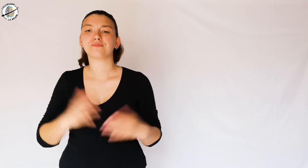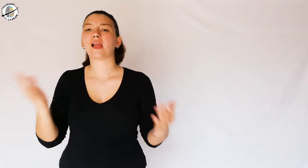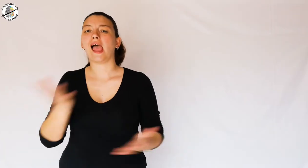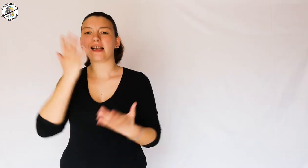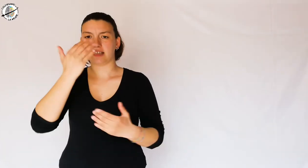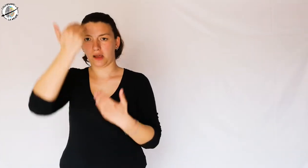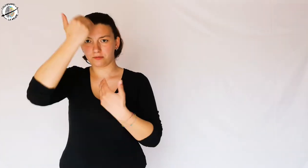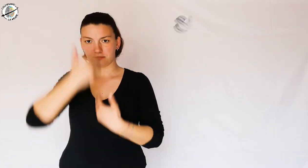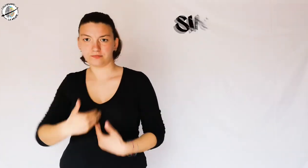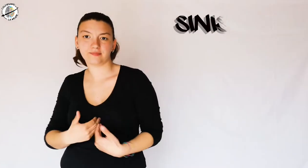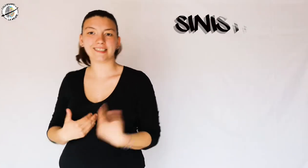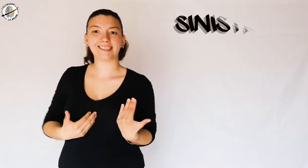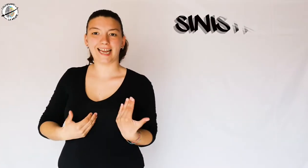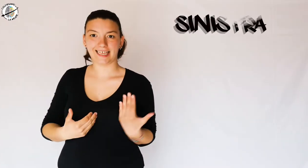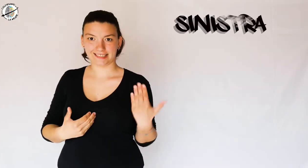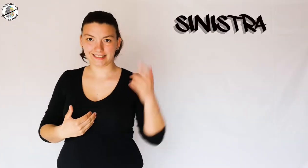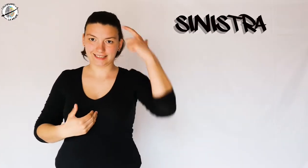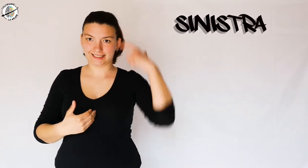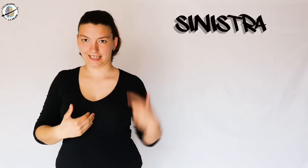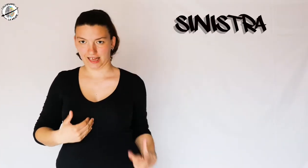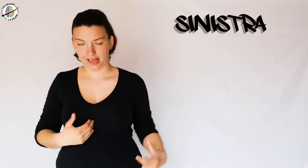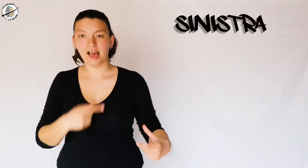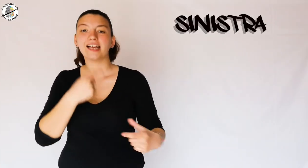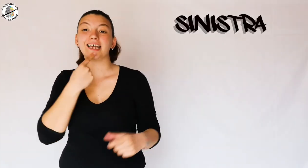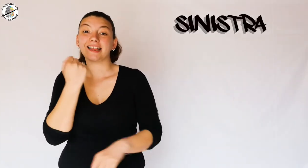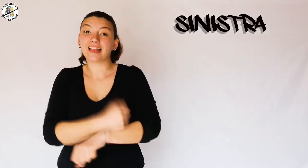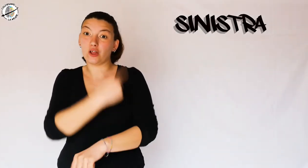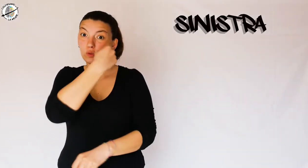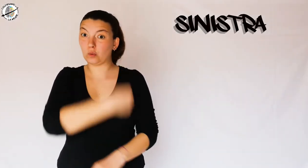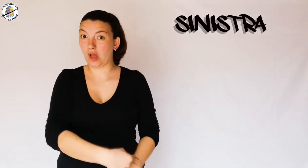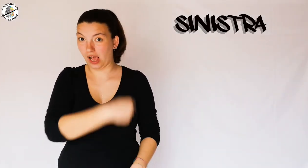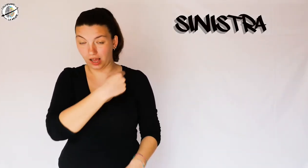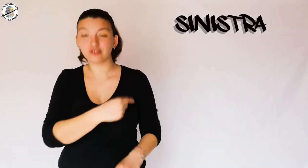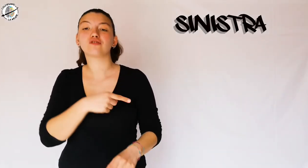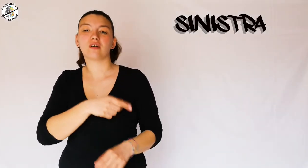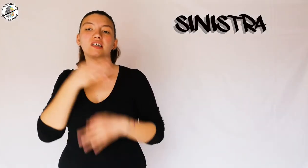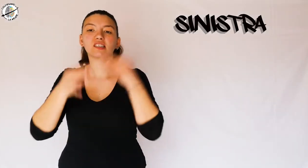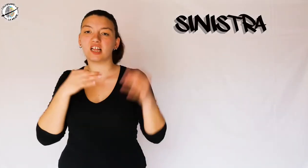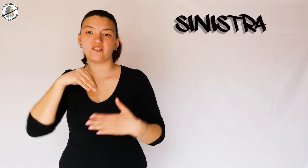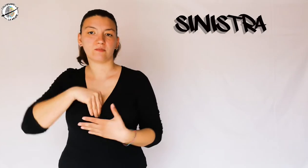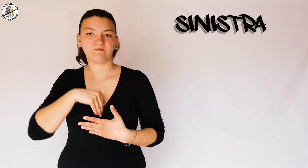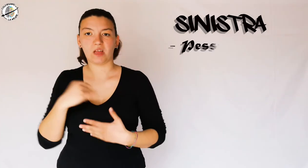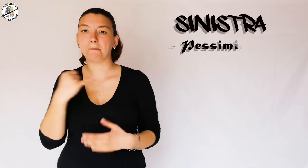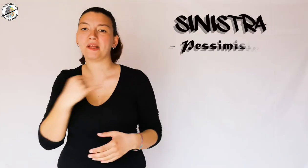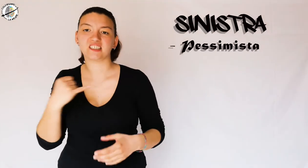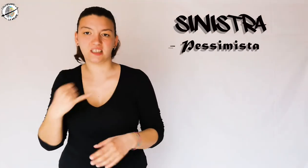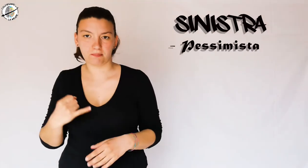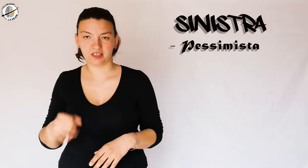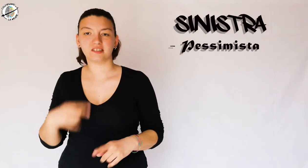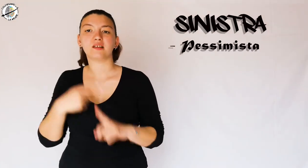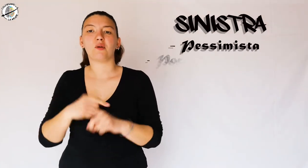For example, those who tattoo themselves on the left side are pessimistic,